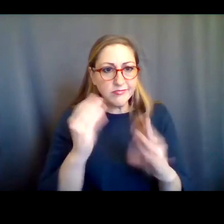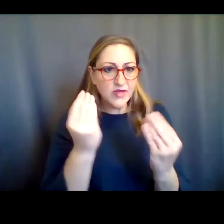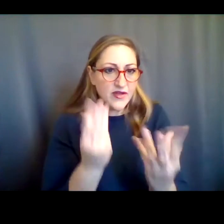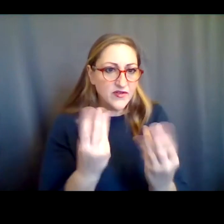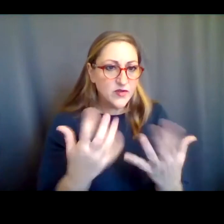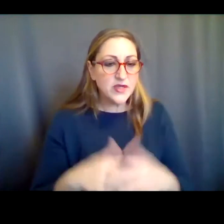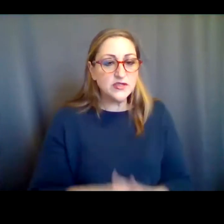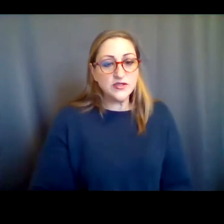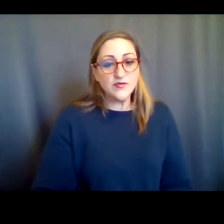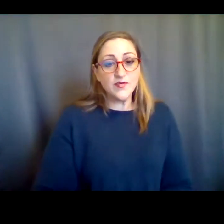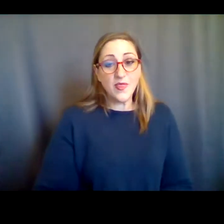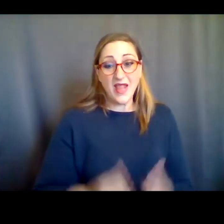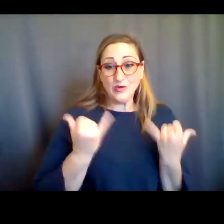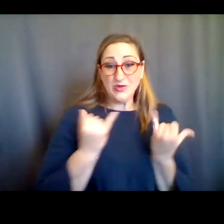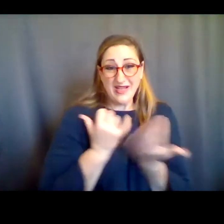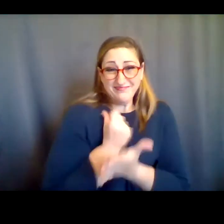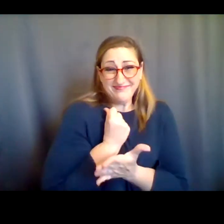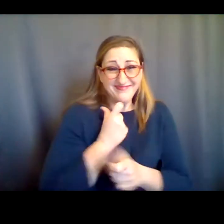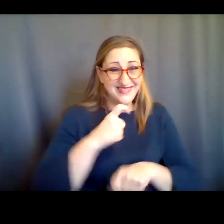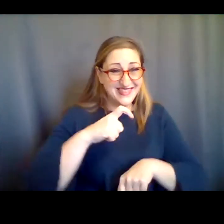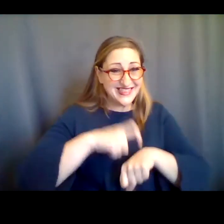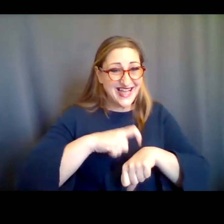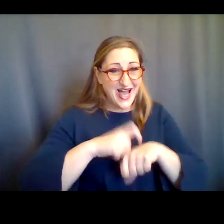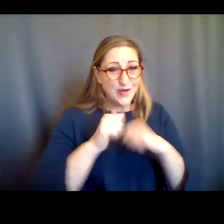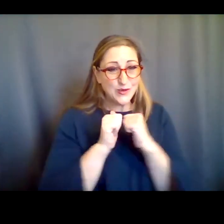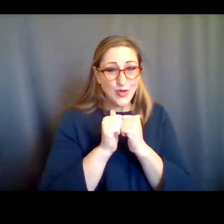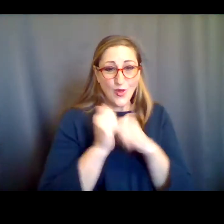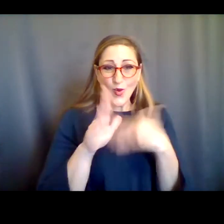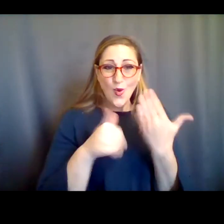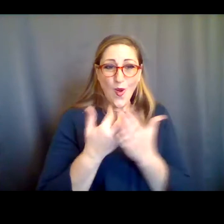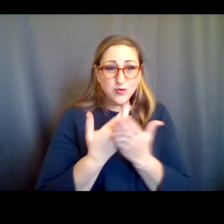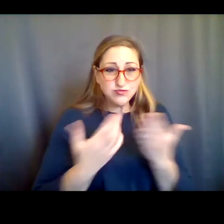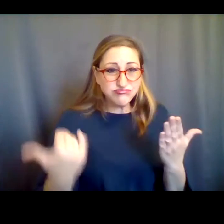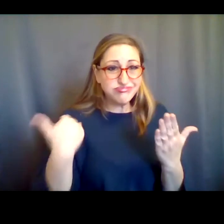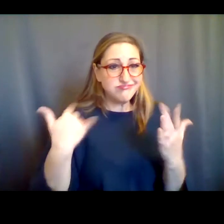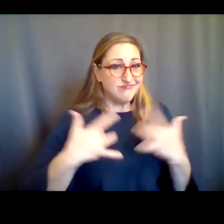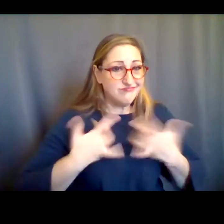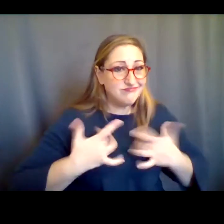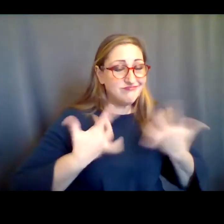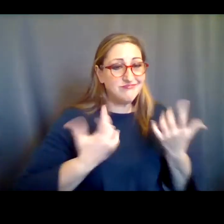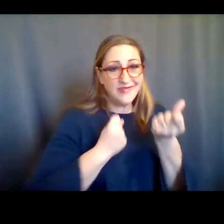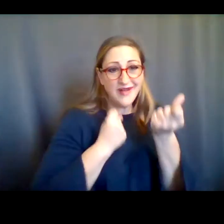order to maximize our time together, our resources, events, and advocacy update that is we typically